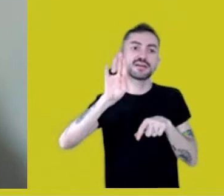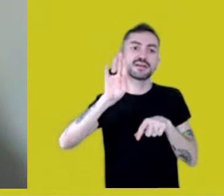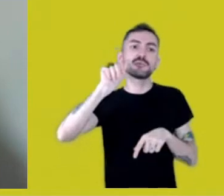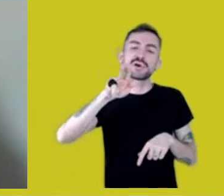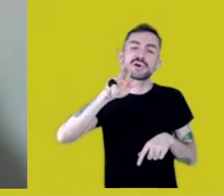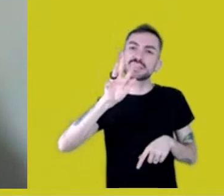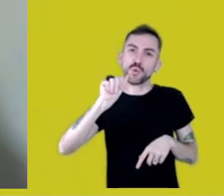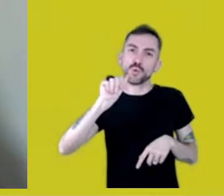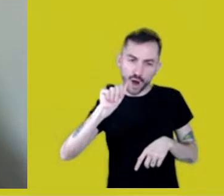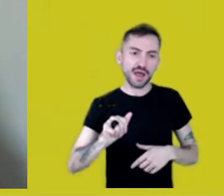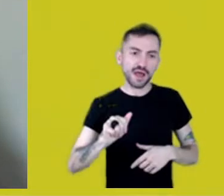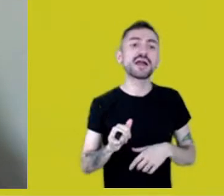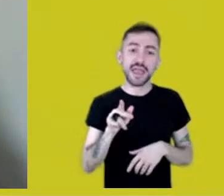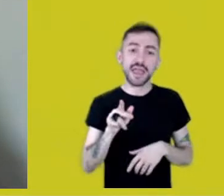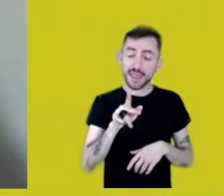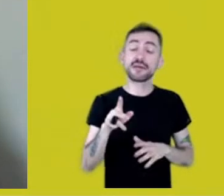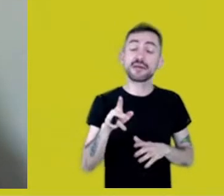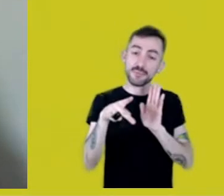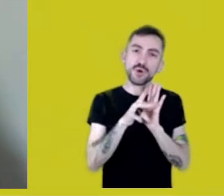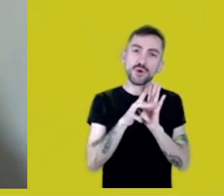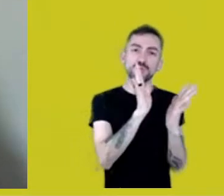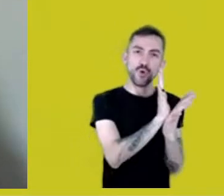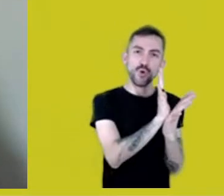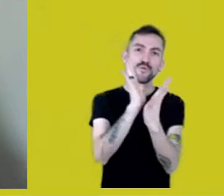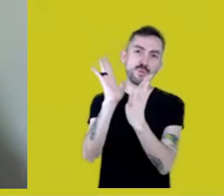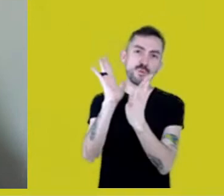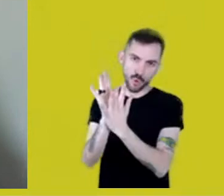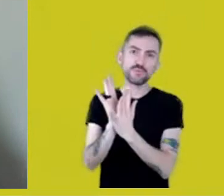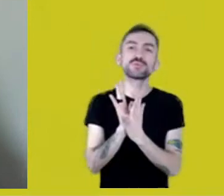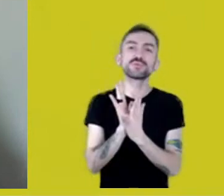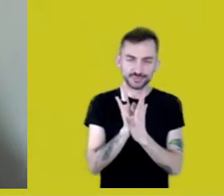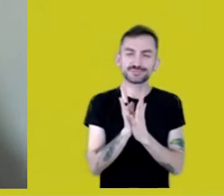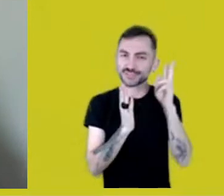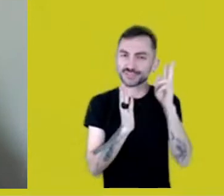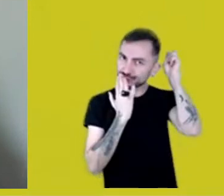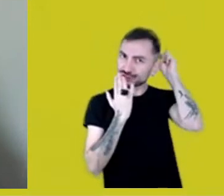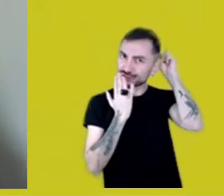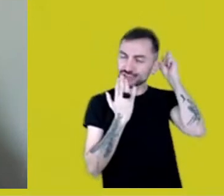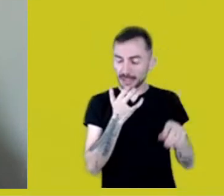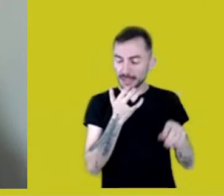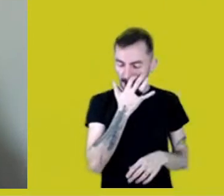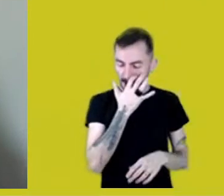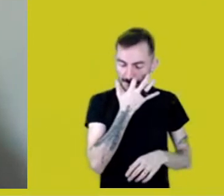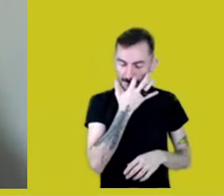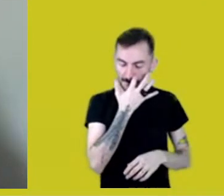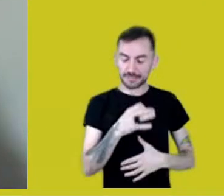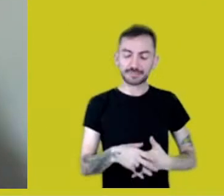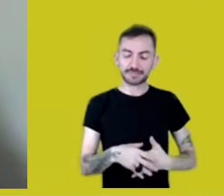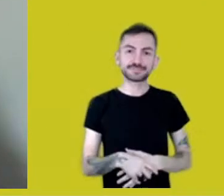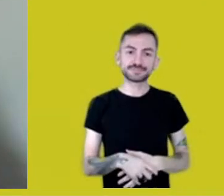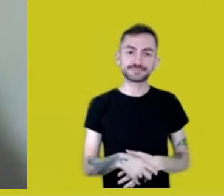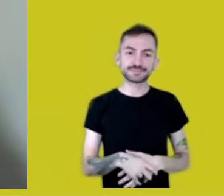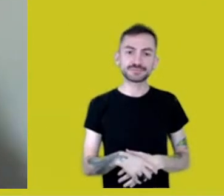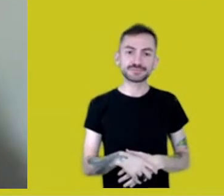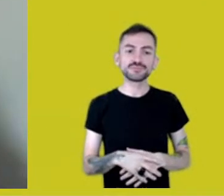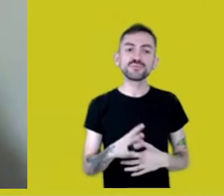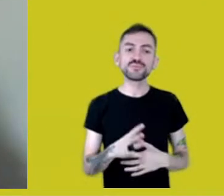meeting Thaís, with Sérgio